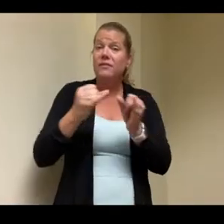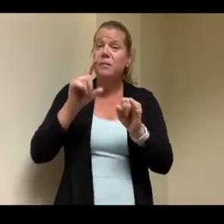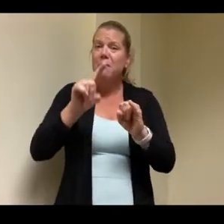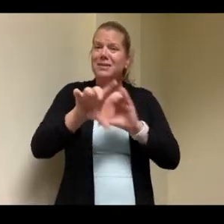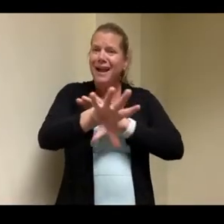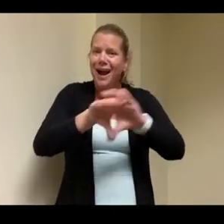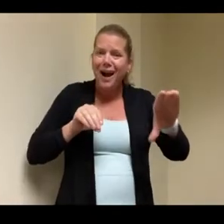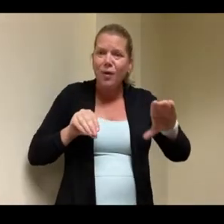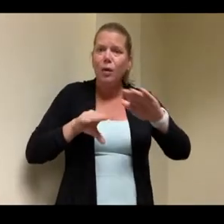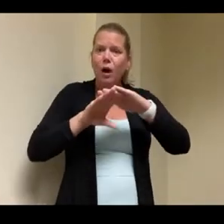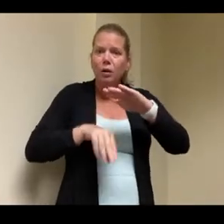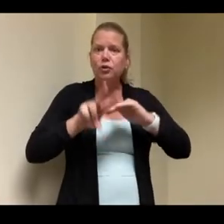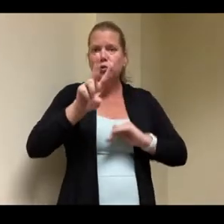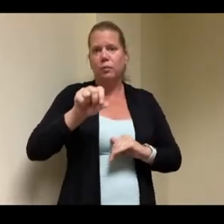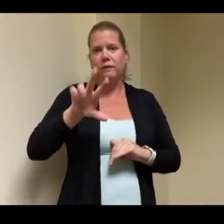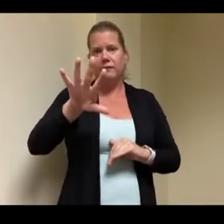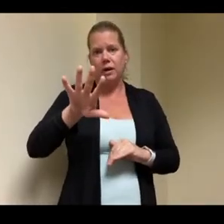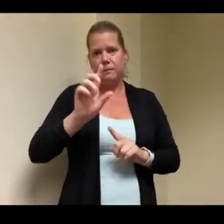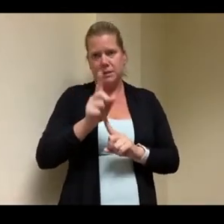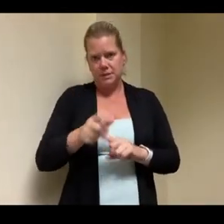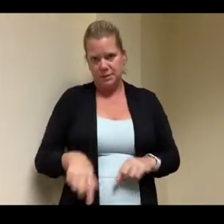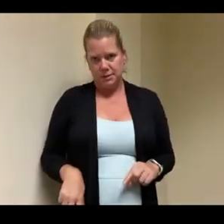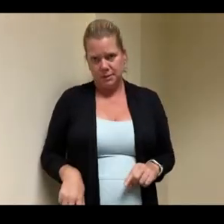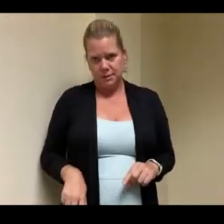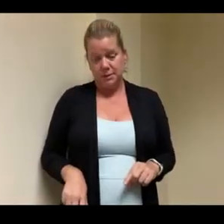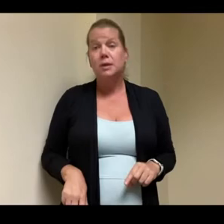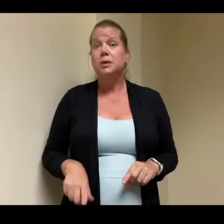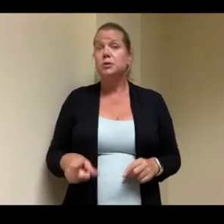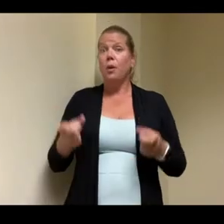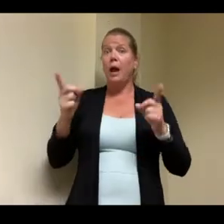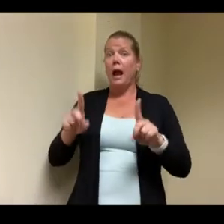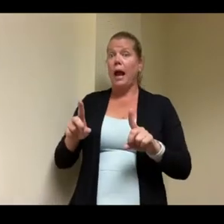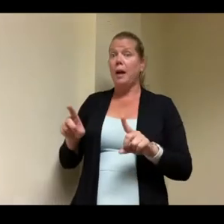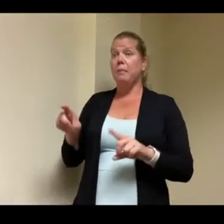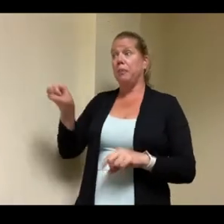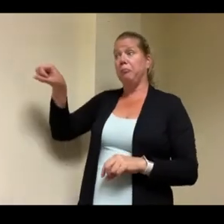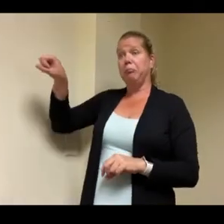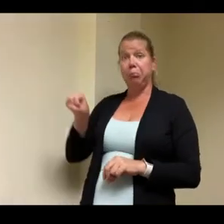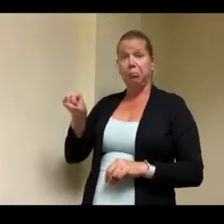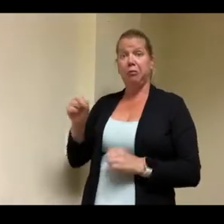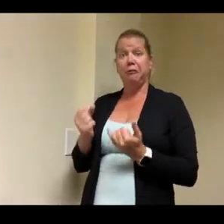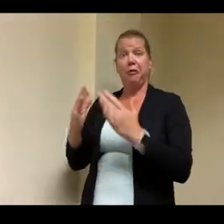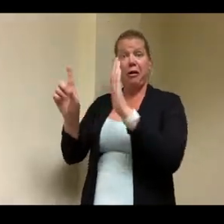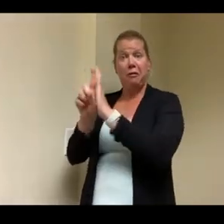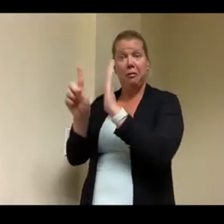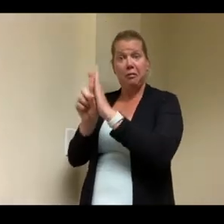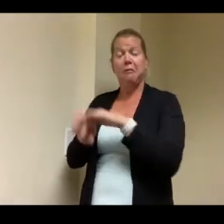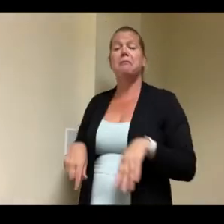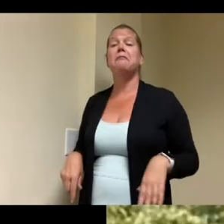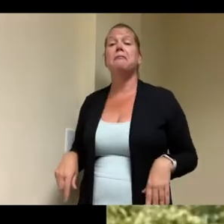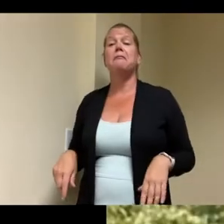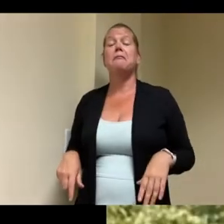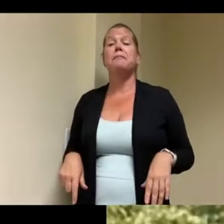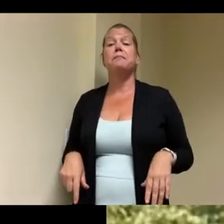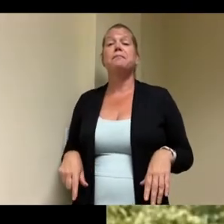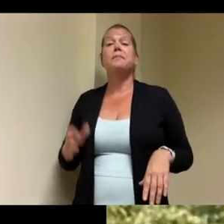when those beds shake at two in the morning the staff knows that those folks have to be outside and